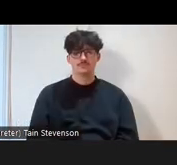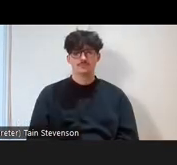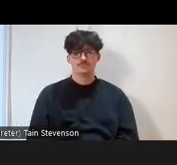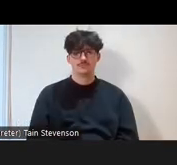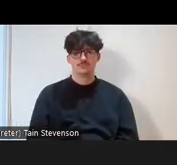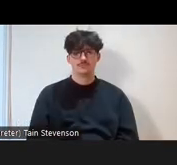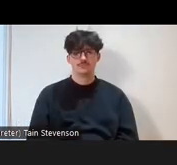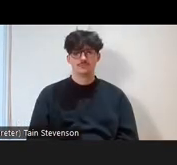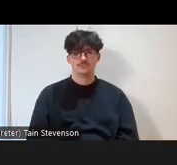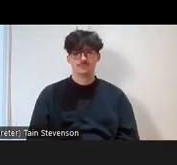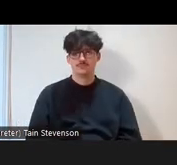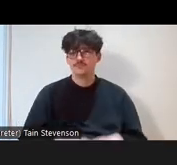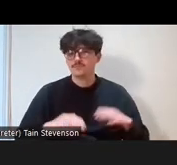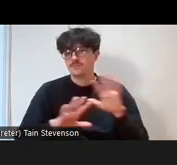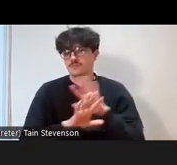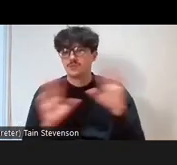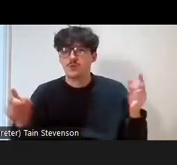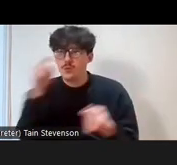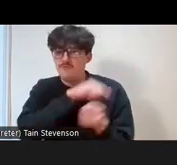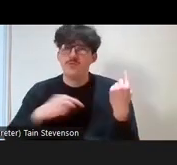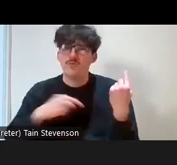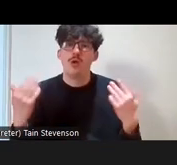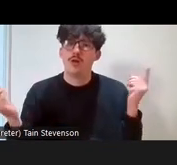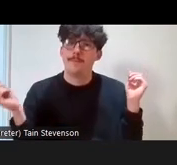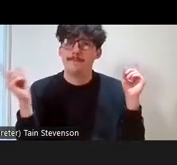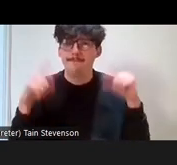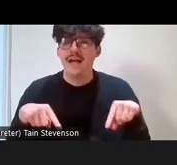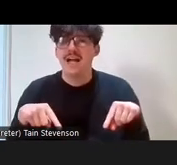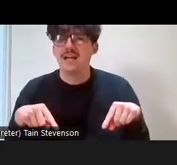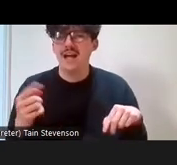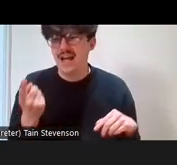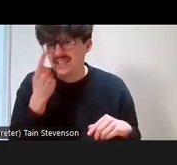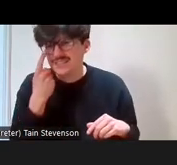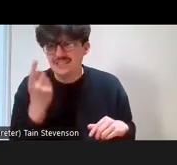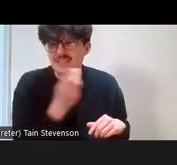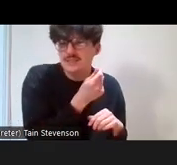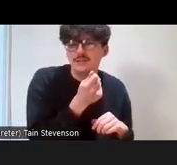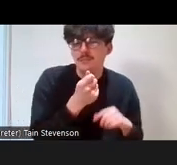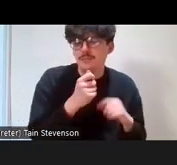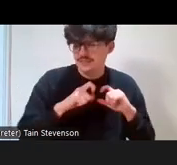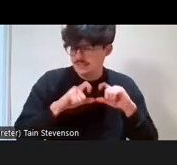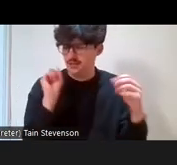Hello everyone welcome back. I can see there's still some a few things being added to the to the